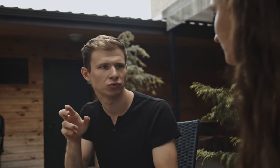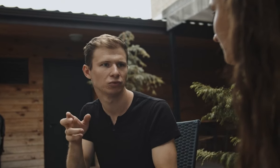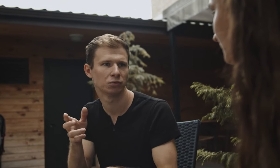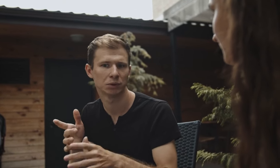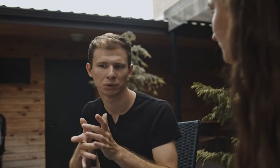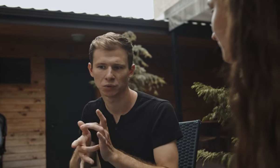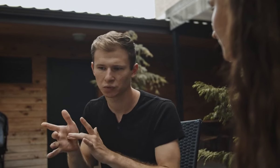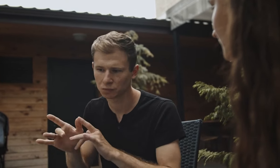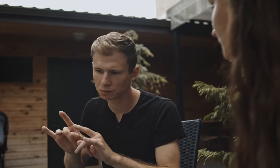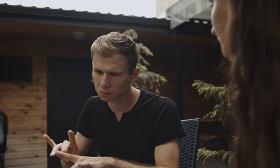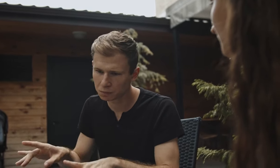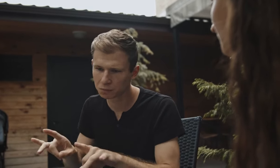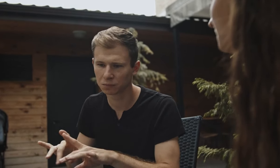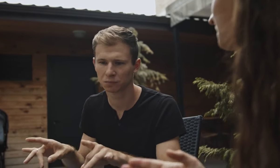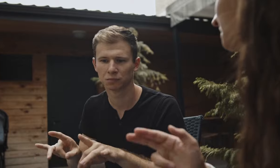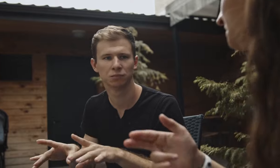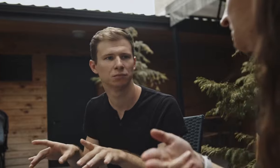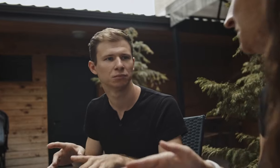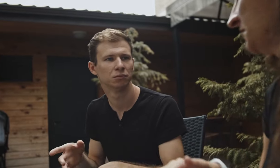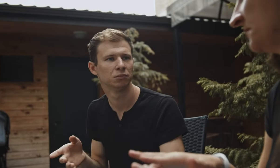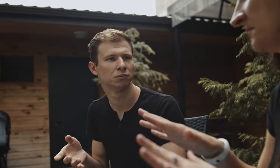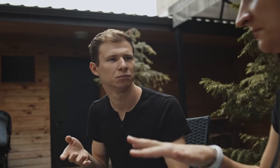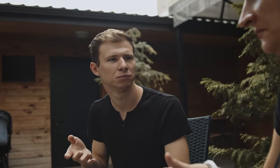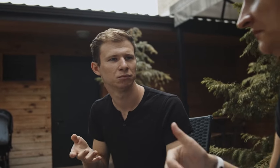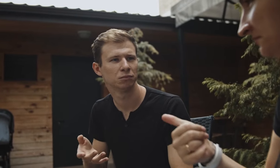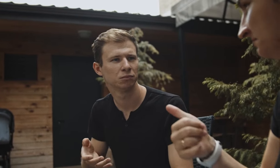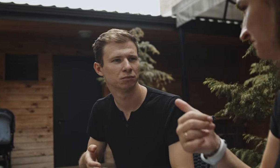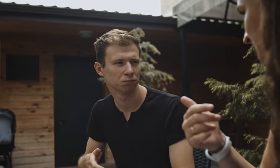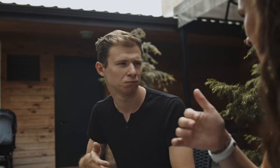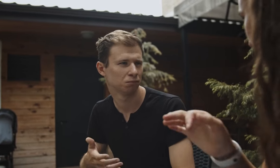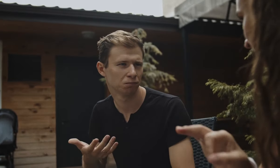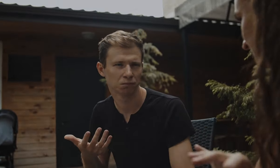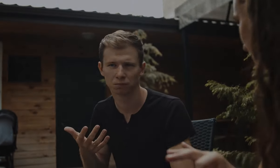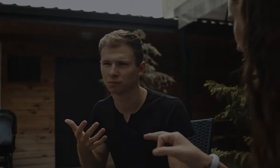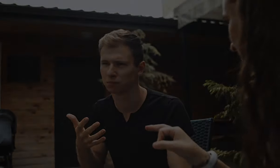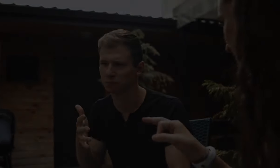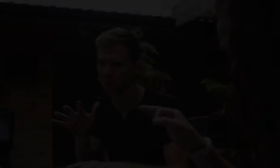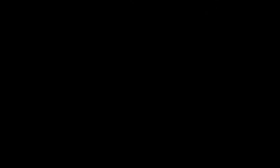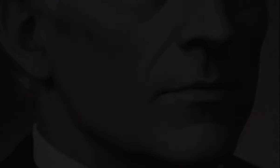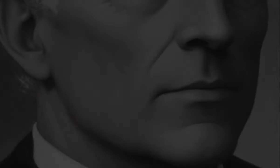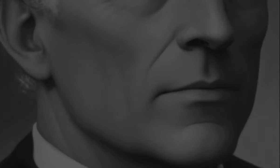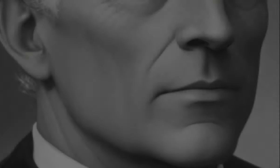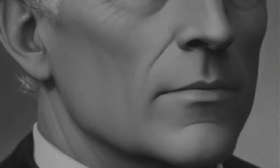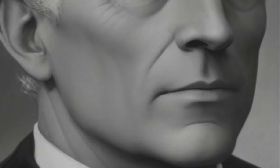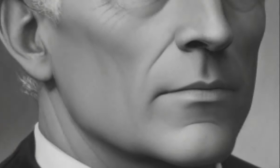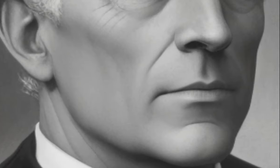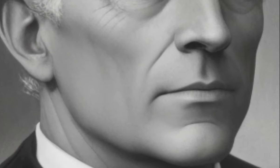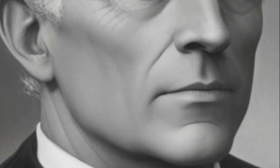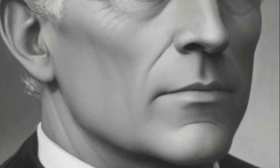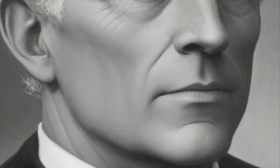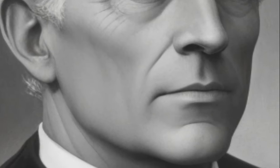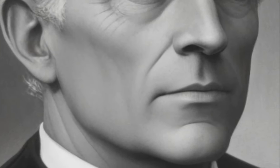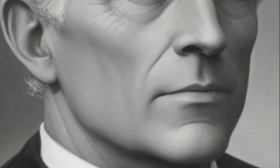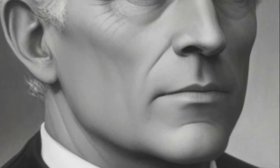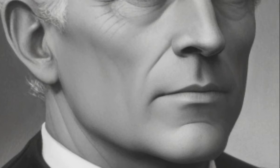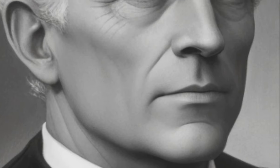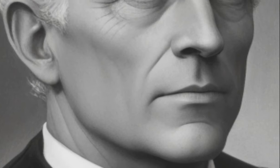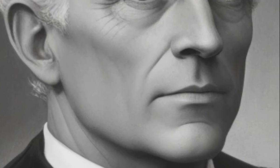struggles, and victories of the deaf community. Through his endeavors, Berthier not only paved the way for the recognition of sign